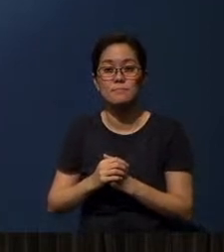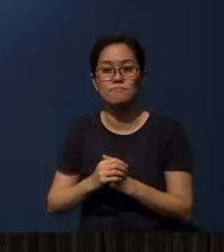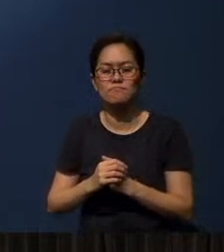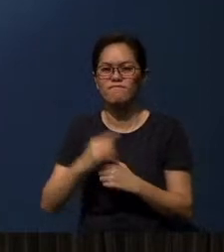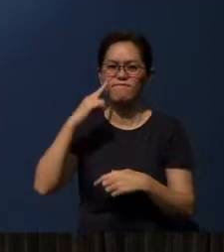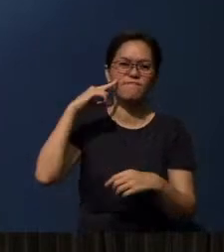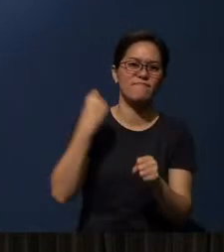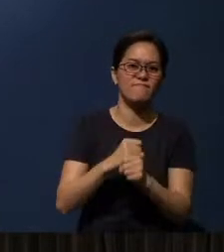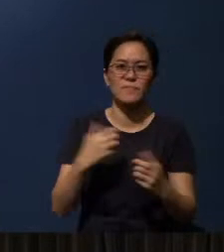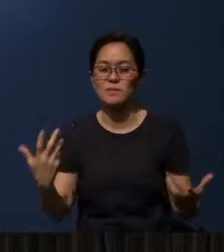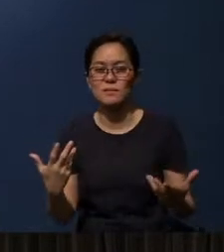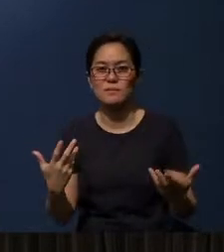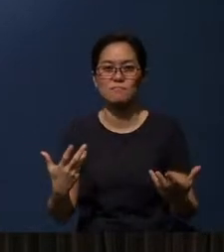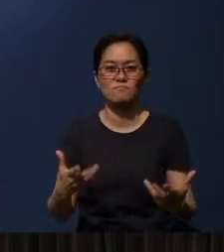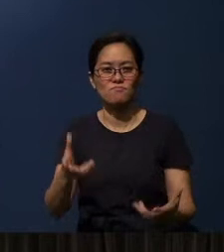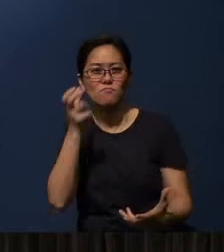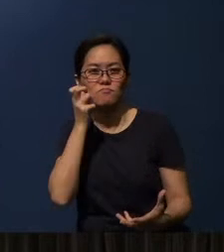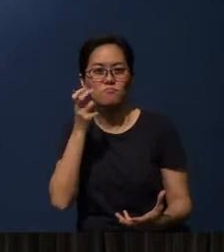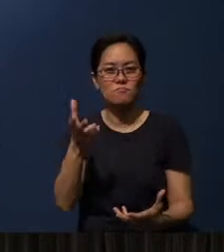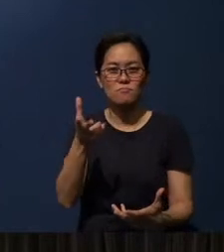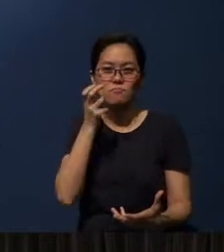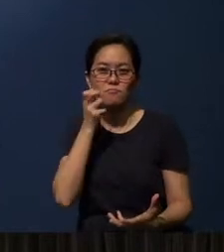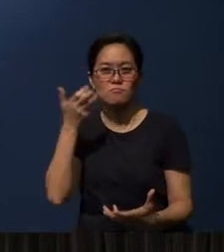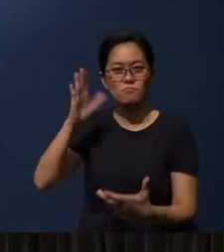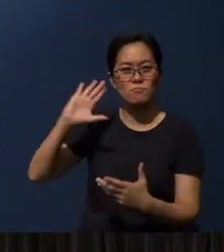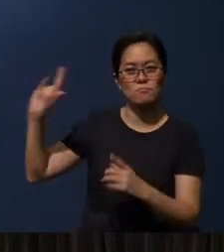Faith comes by hearing and hearing by the Word of God.